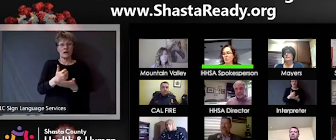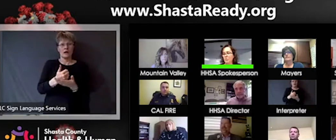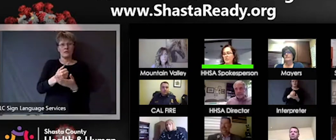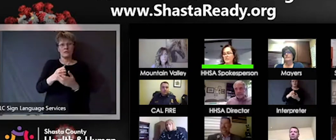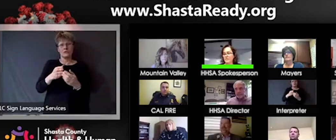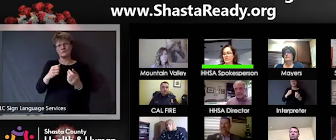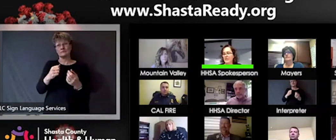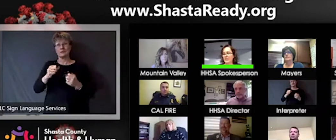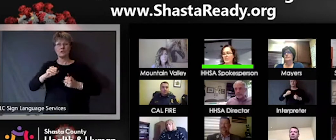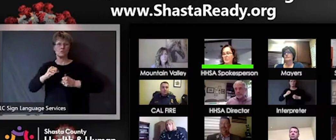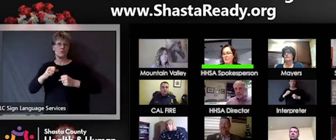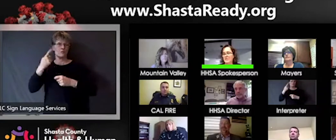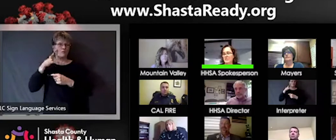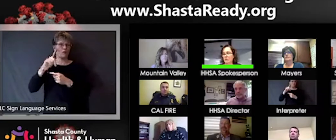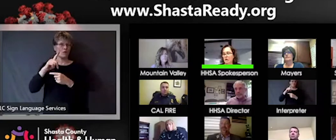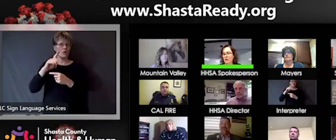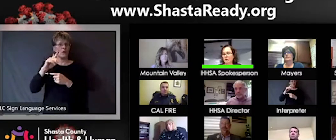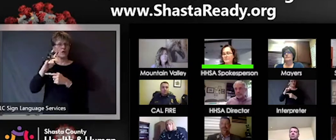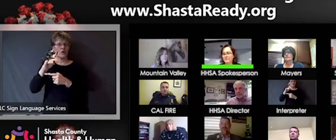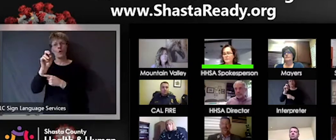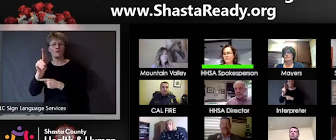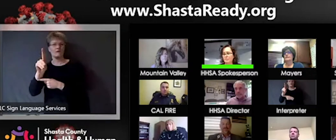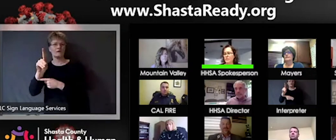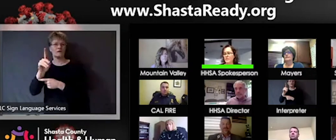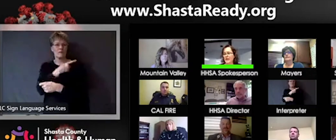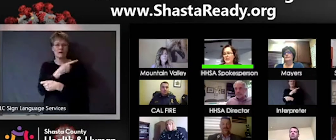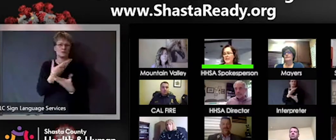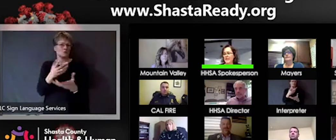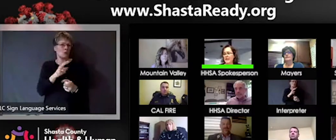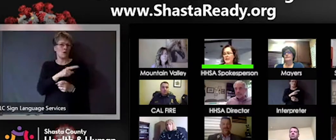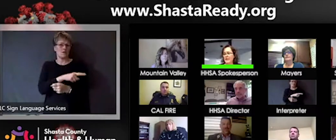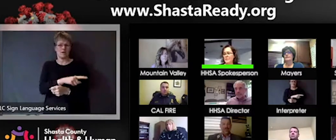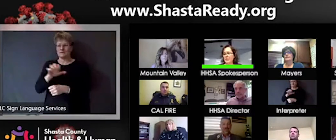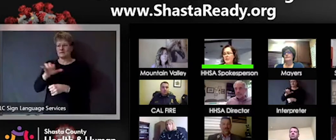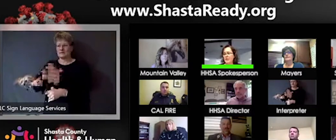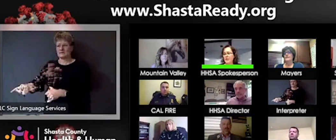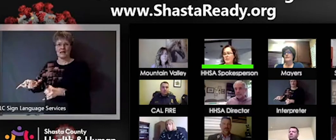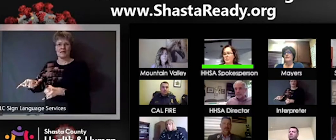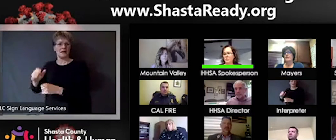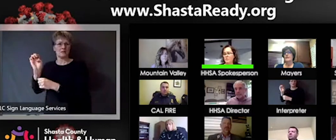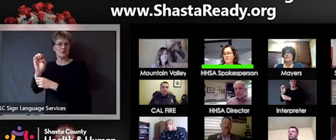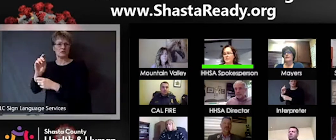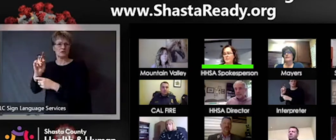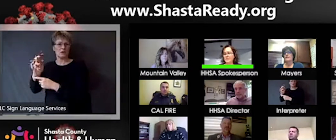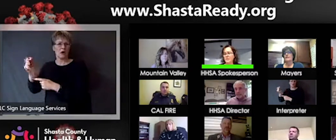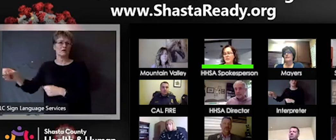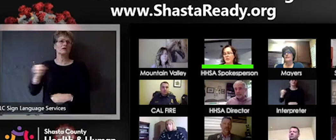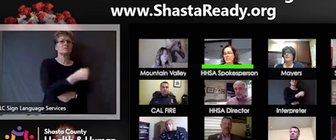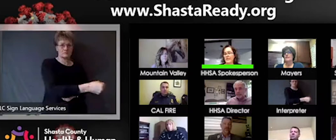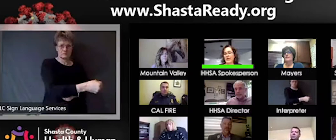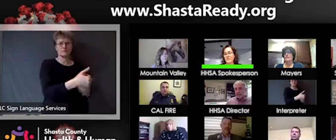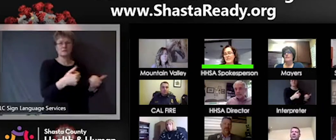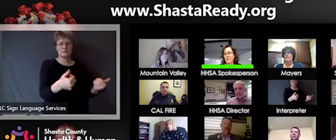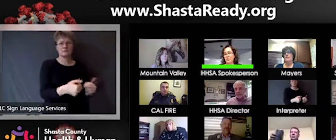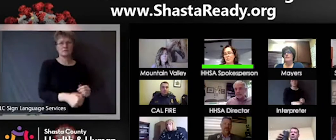appropriate and the emergency department We've got lots going on with housing